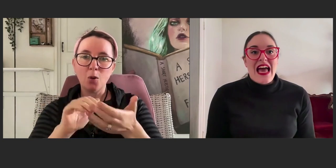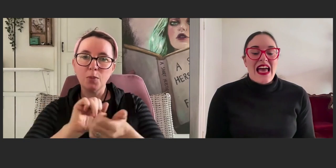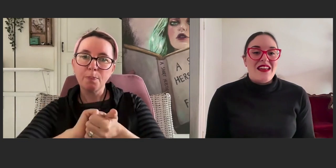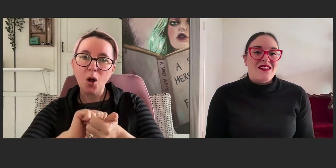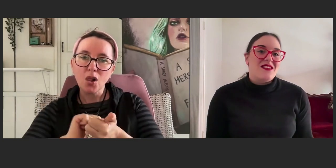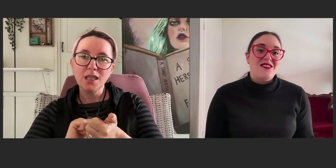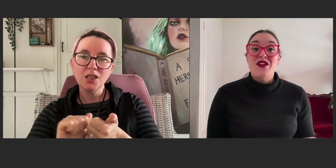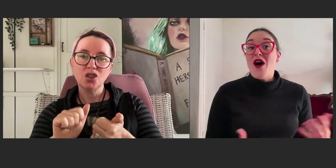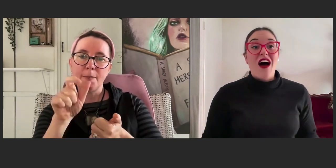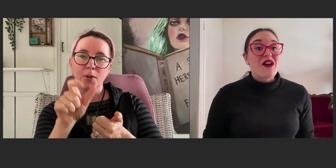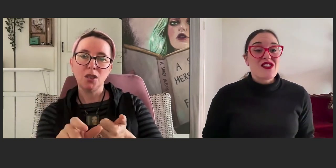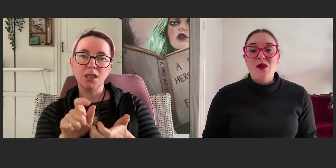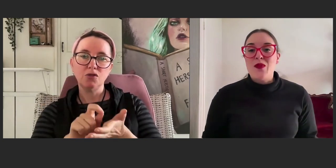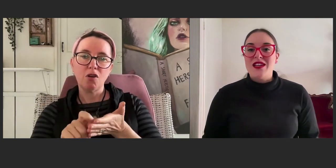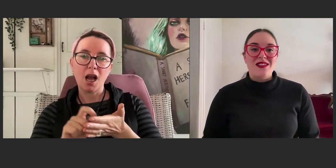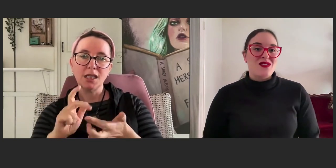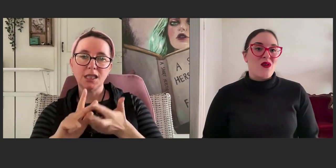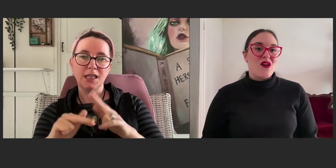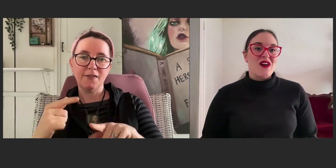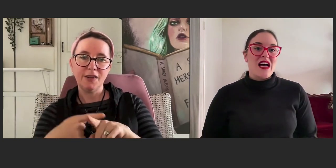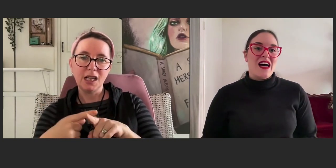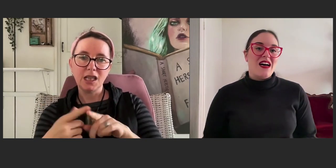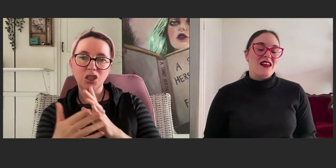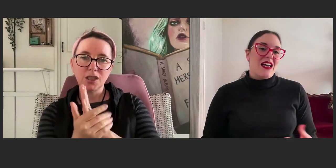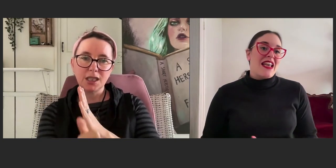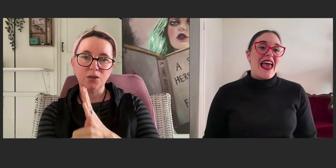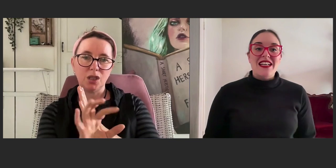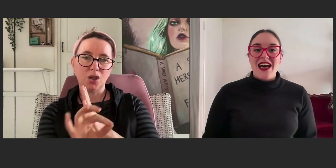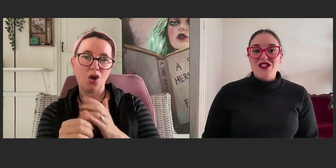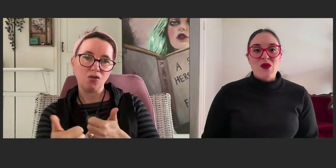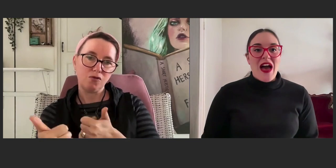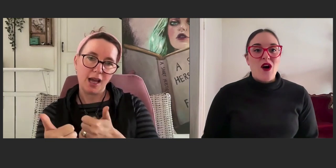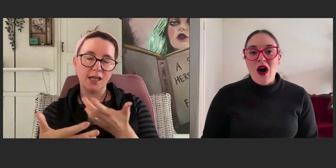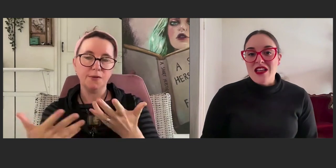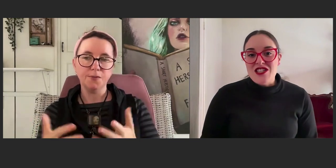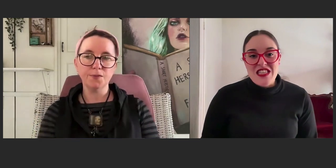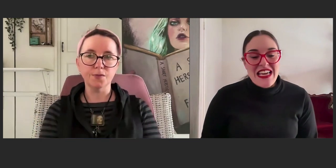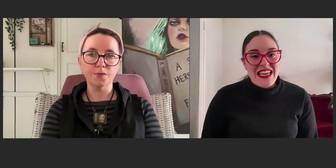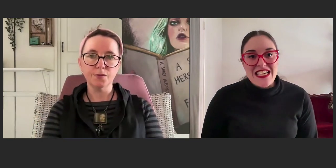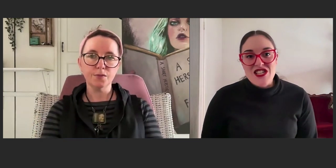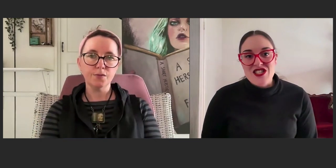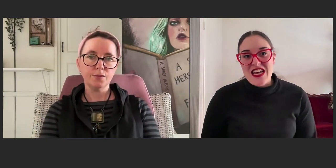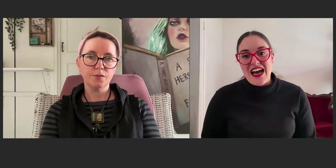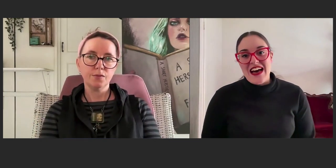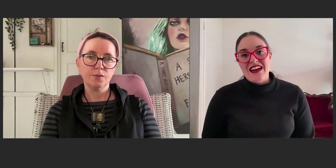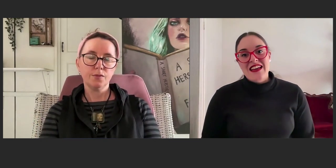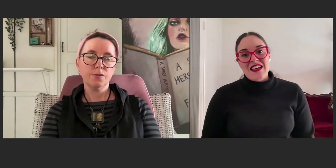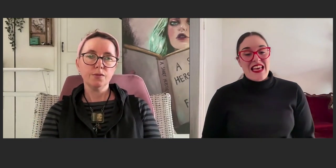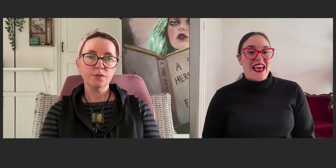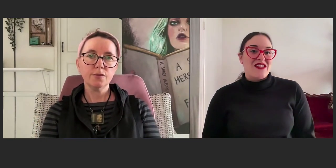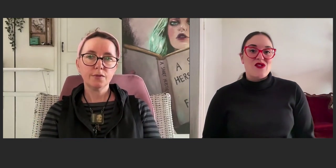and hire interpreters or an editor to help polish the English text